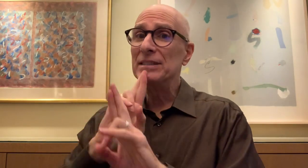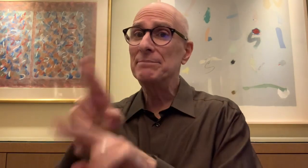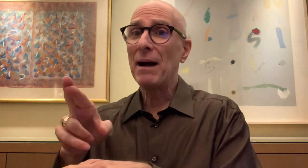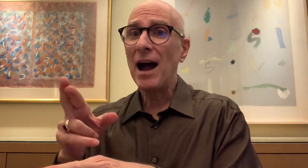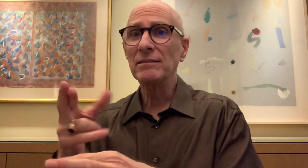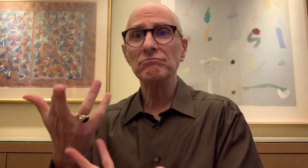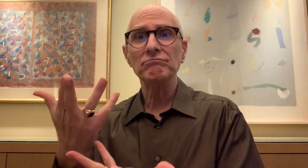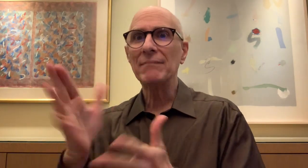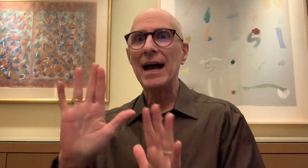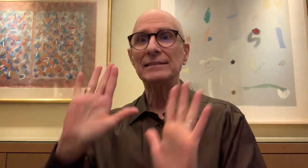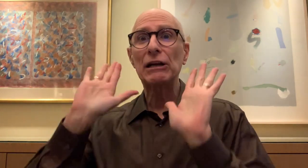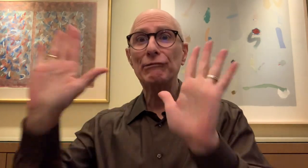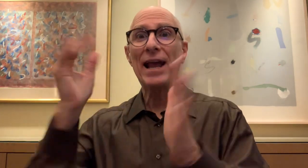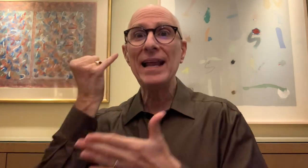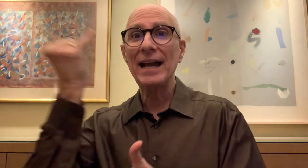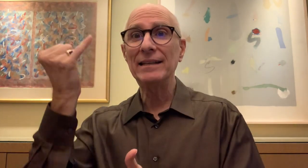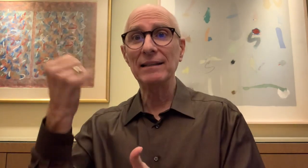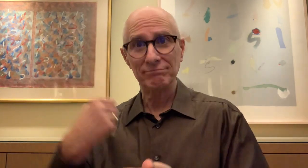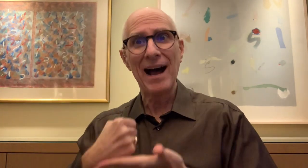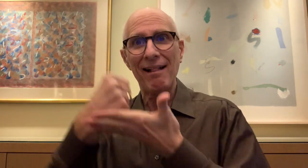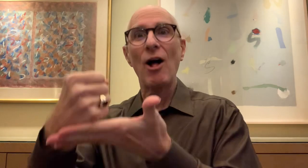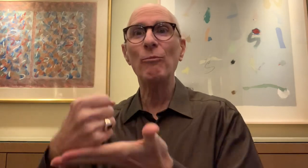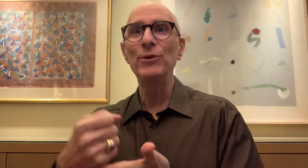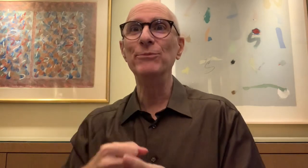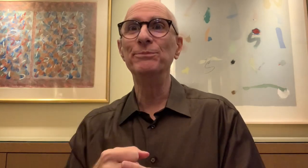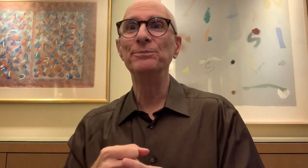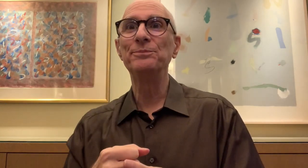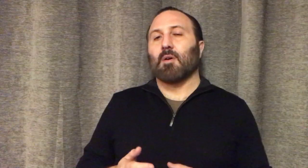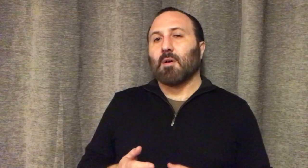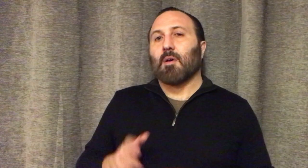His response was: "Great idea, I will help you with this."